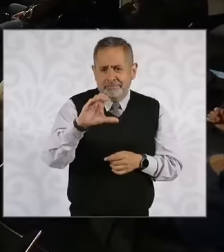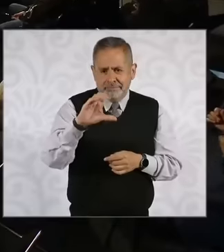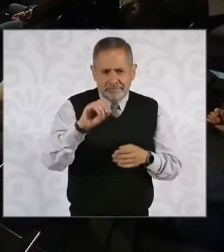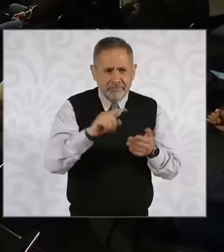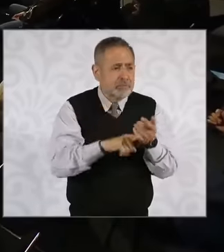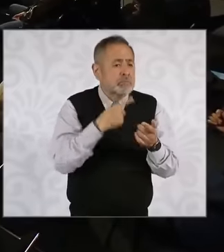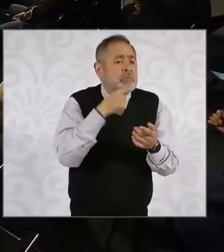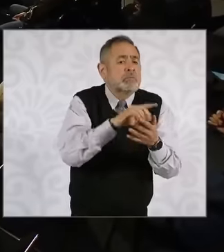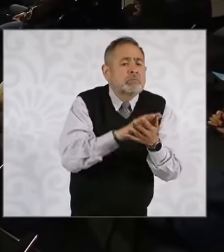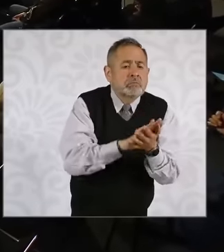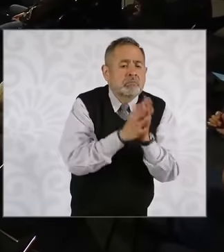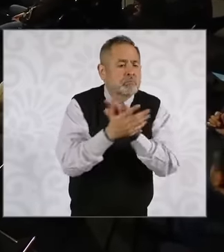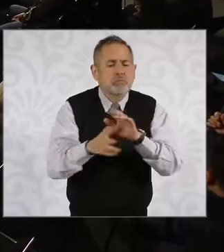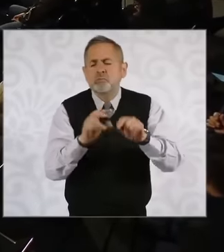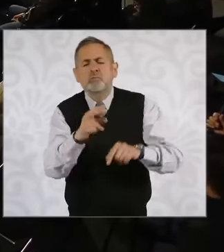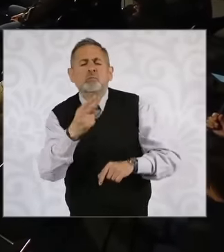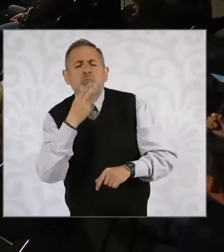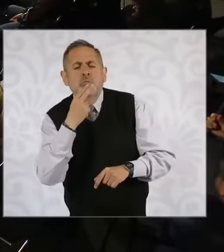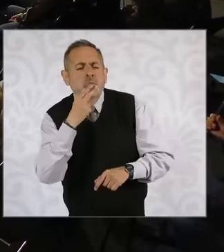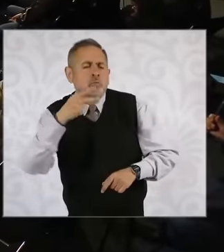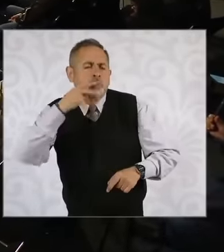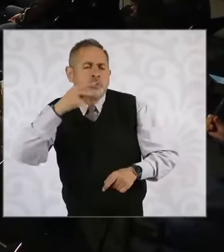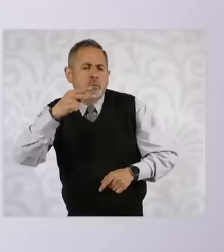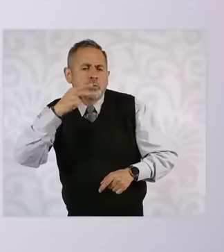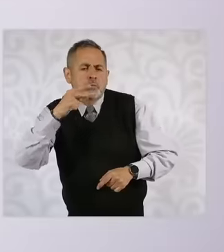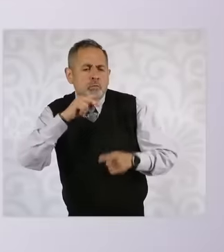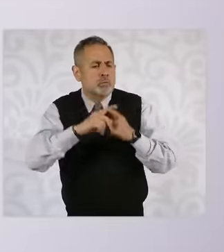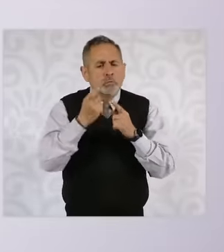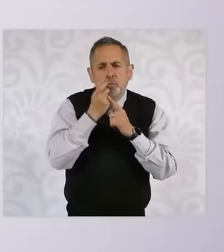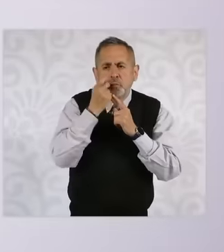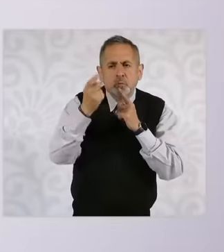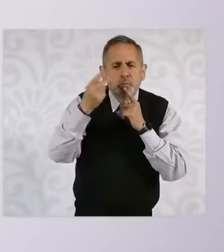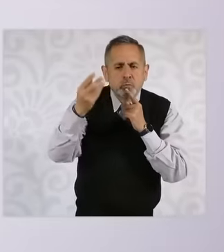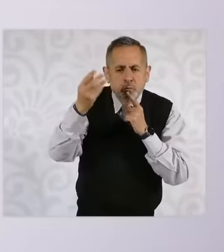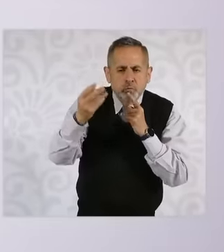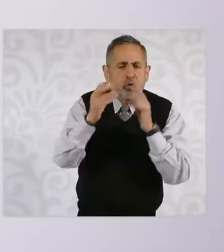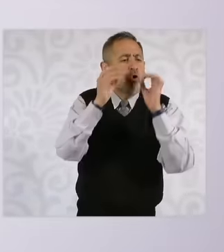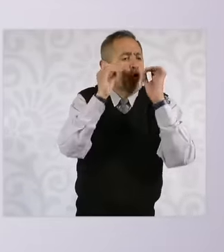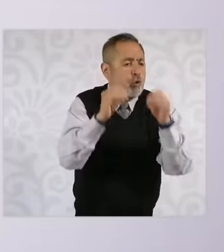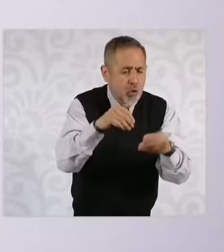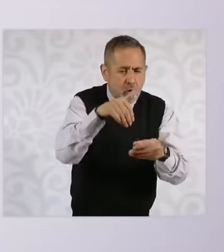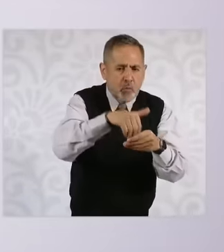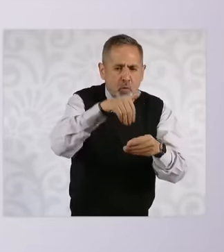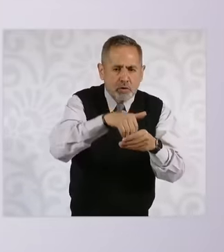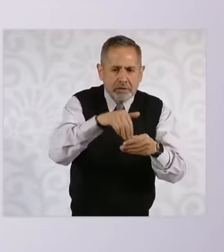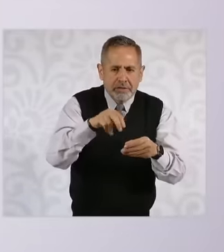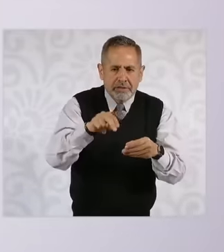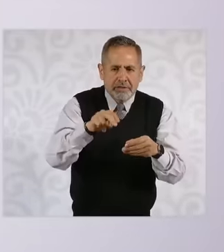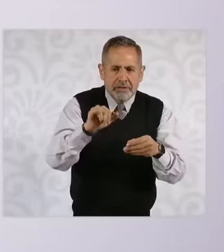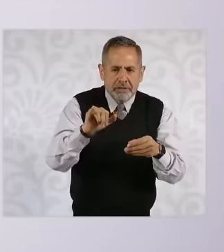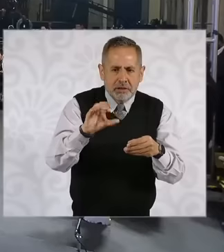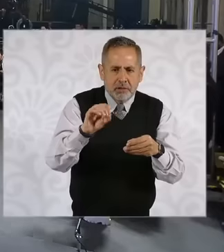Don't use tobacco anymore. Now use an electronic cigarette, a vape pen, or use a nicotine bag, and